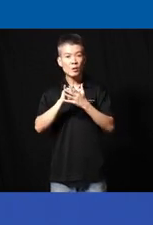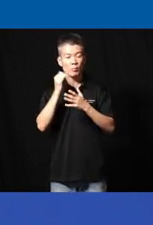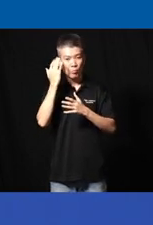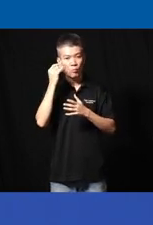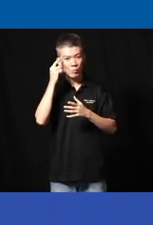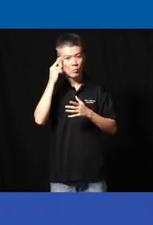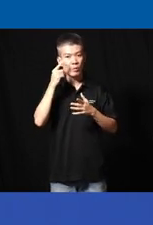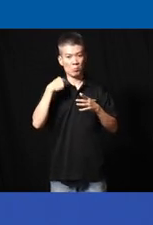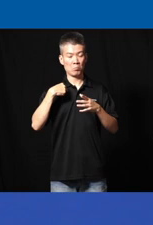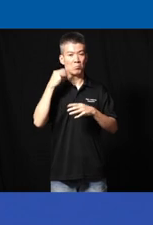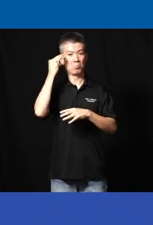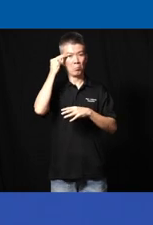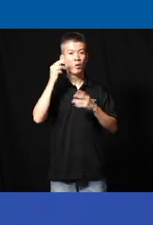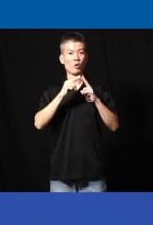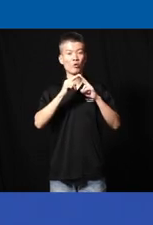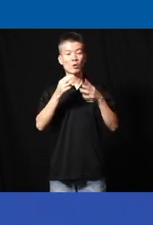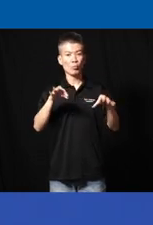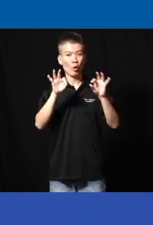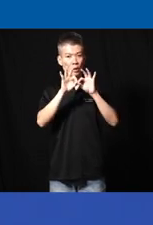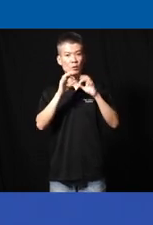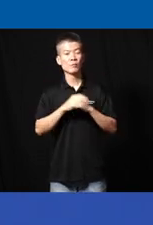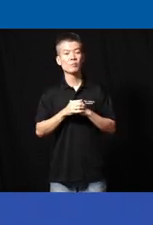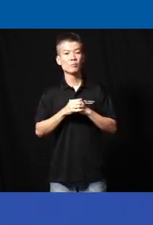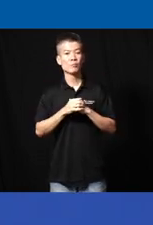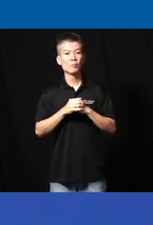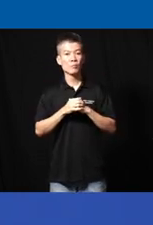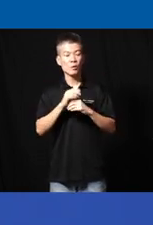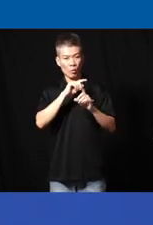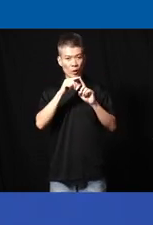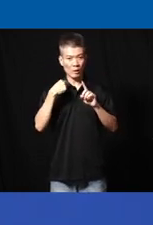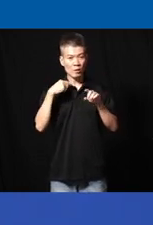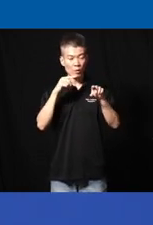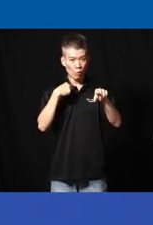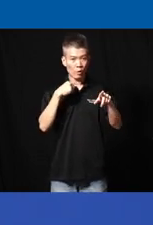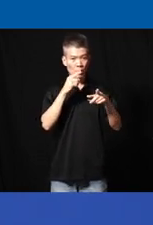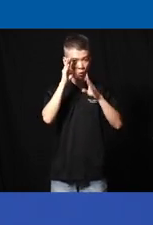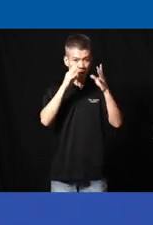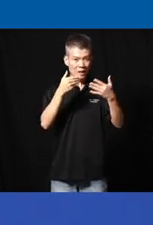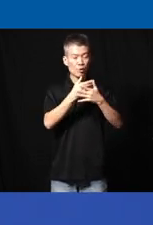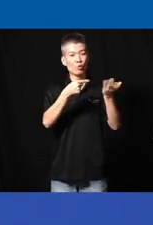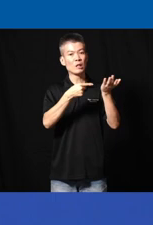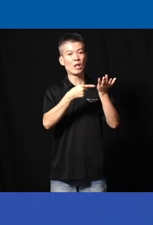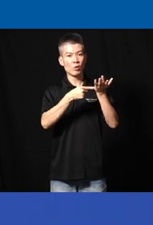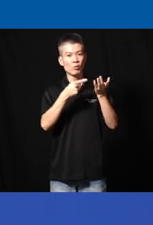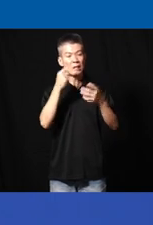at least in my mind it's fair important while we innovate new technologies thinking of a user